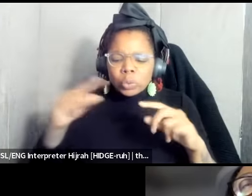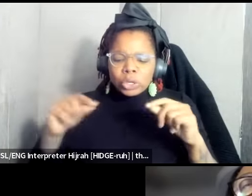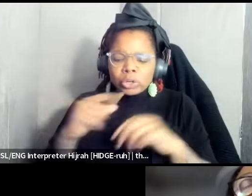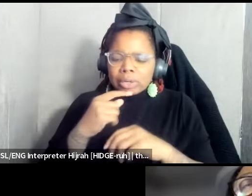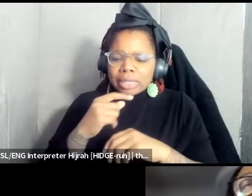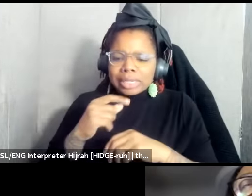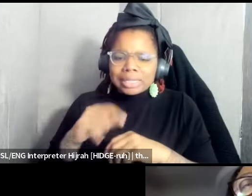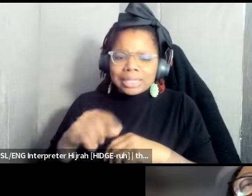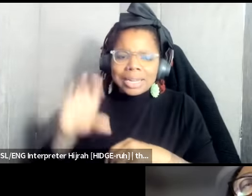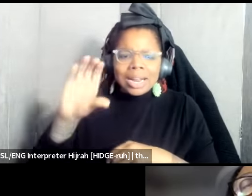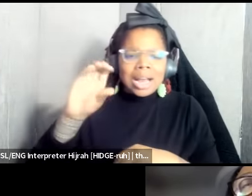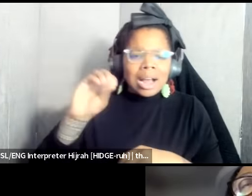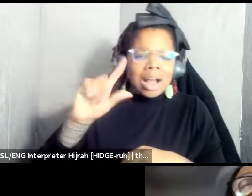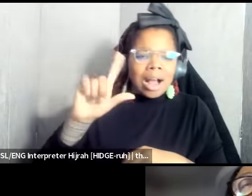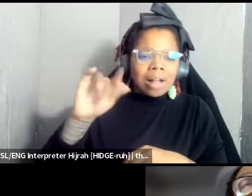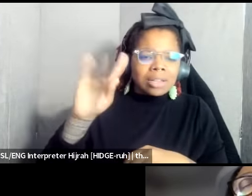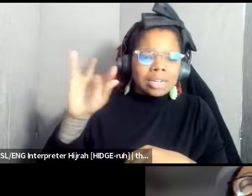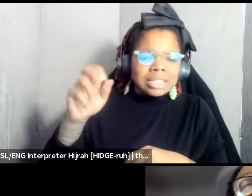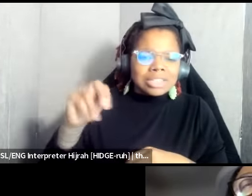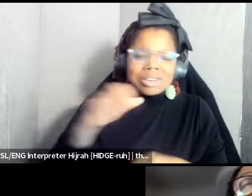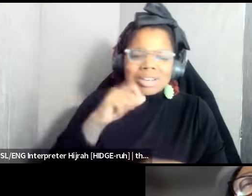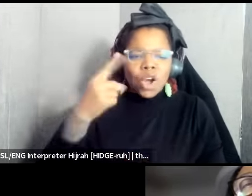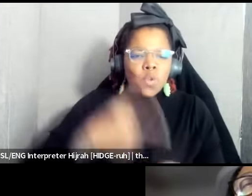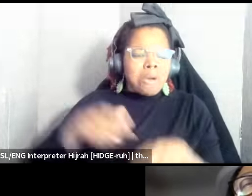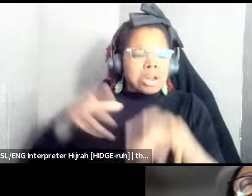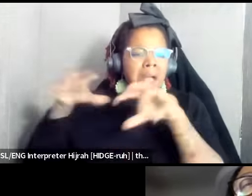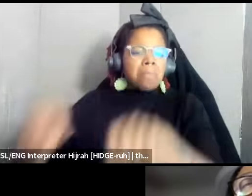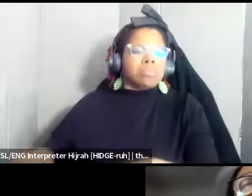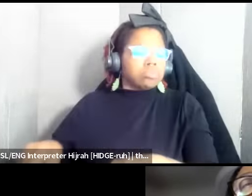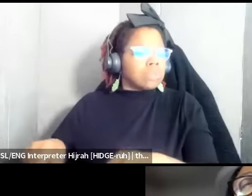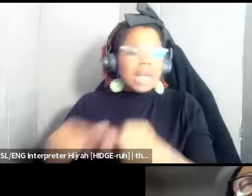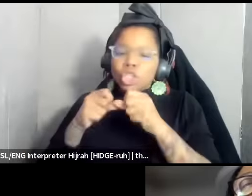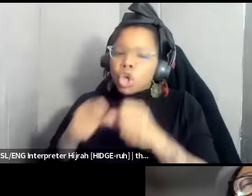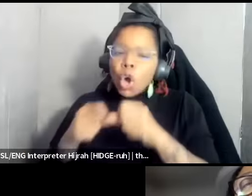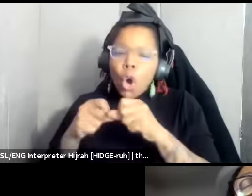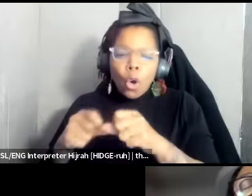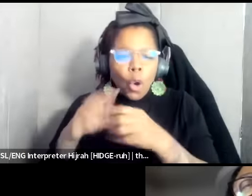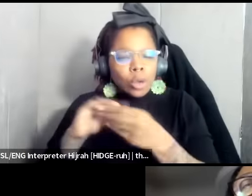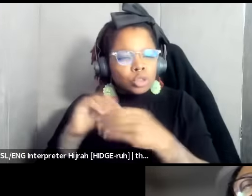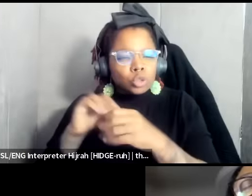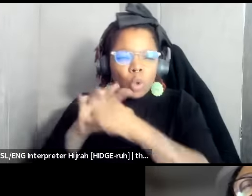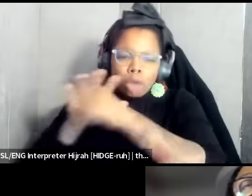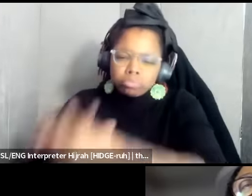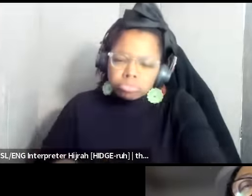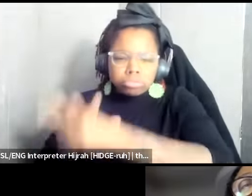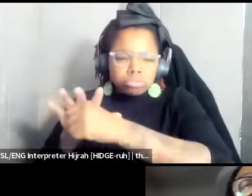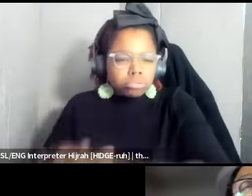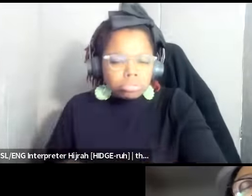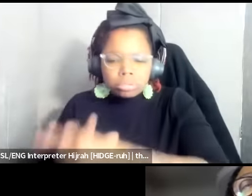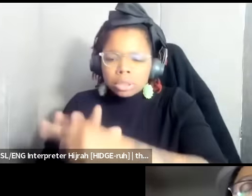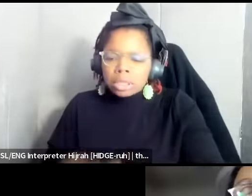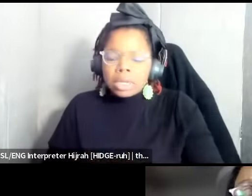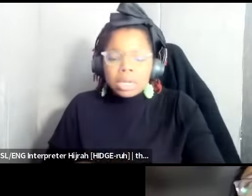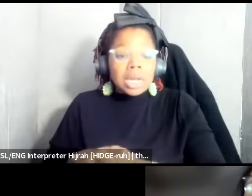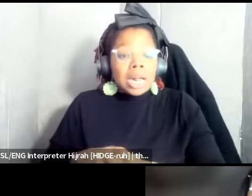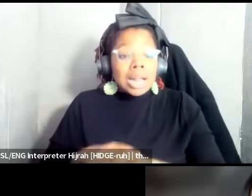one-time event it's an ongoing story and many if you know the root that we're we're talking about